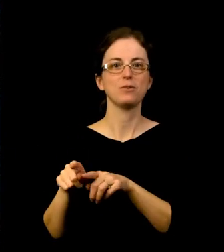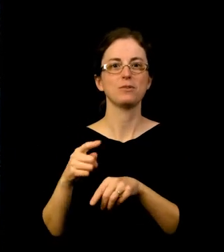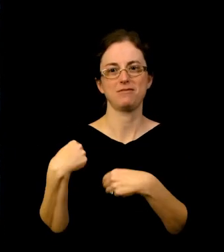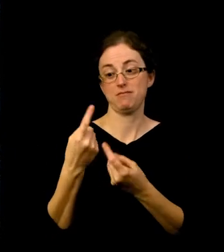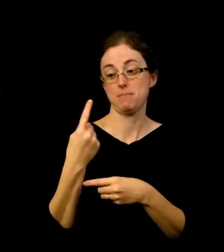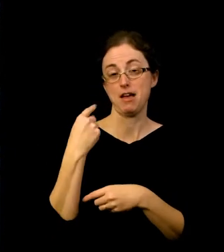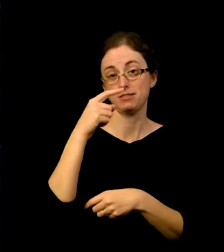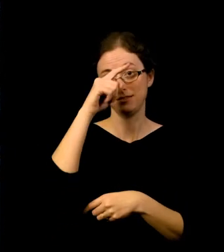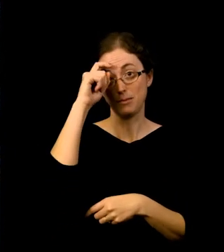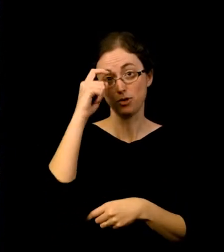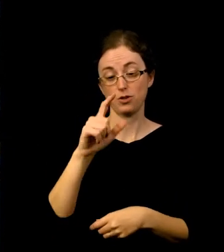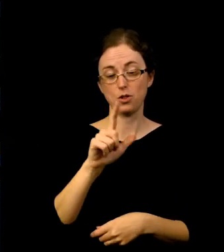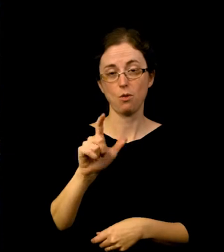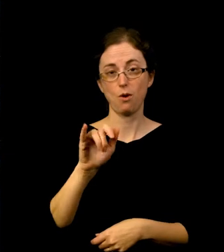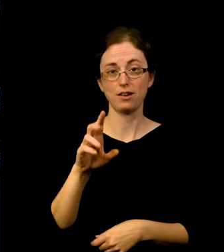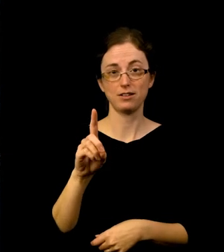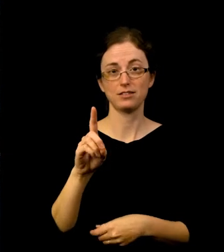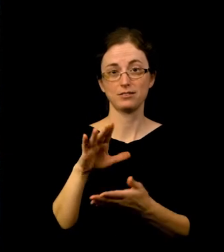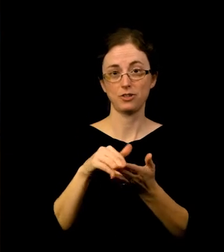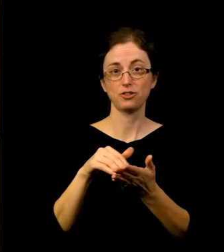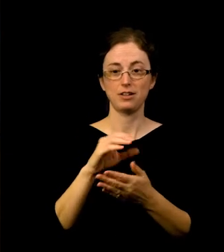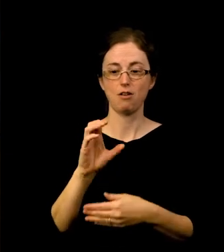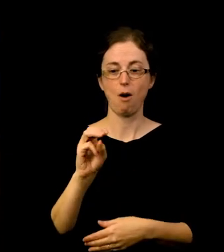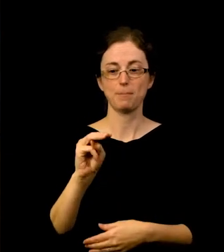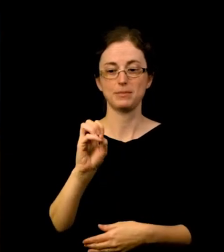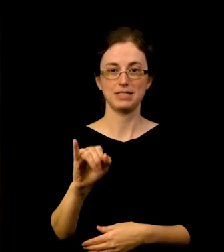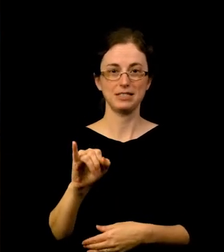I also had the honor of filming, editing, and assembling the entire Cinema